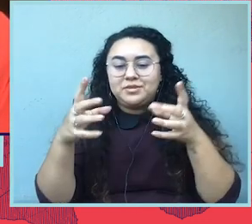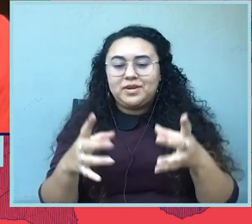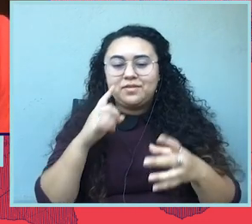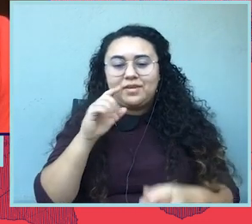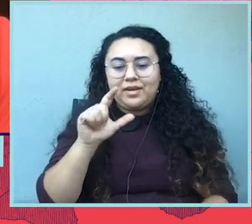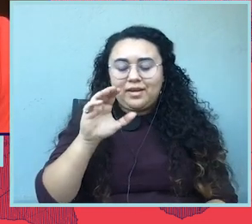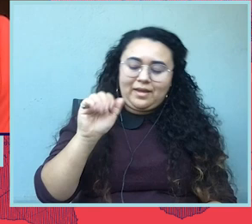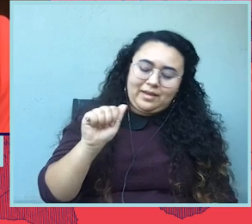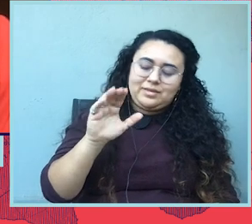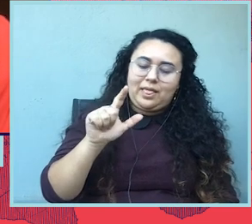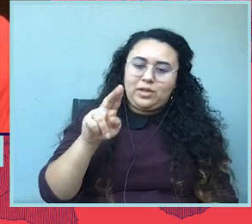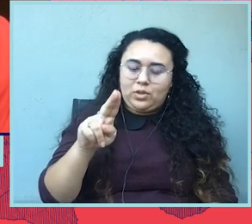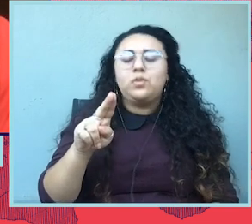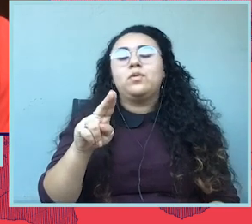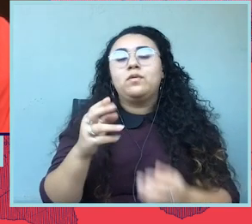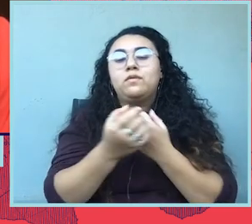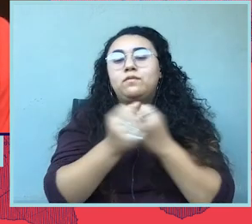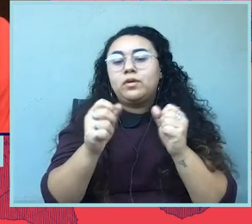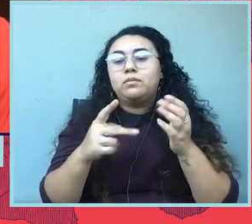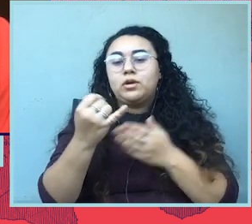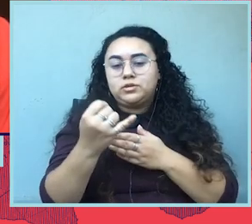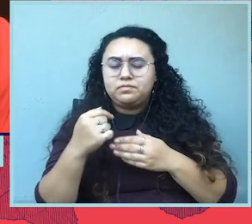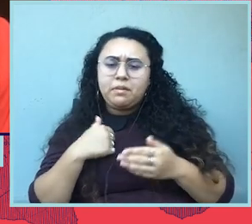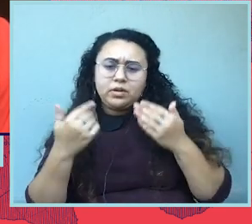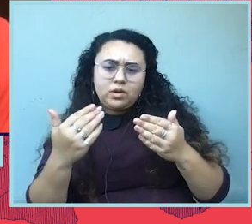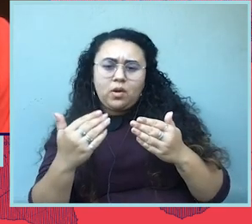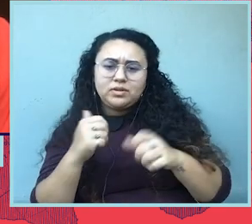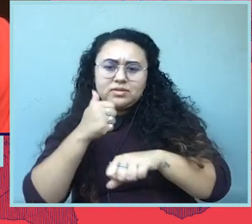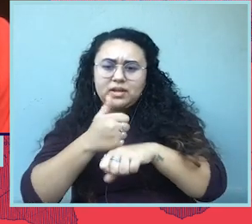Hi, how are you? All right. Let me set the stage for our conversation.